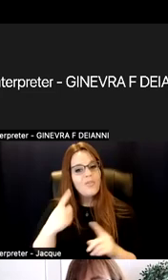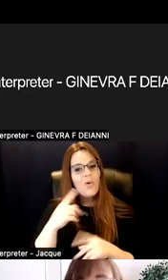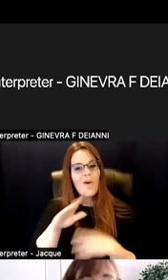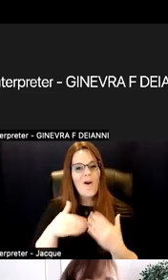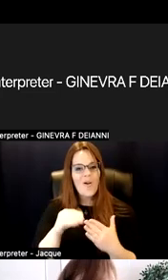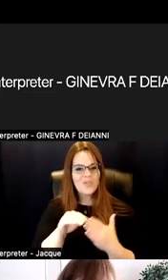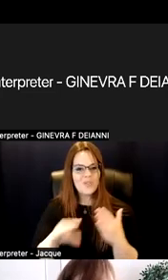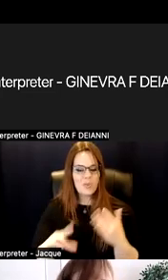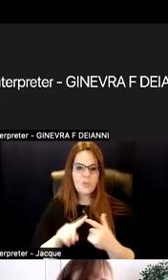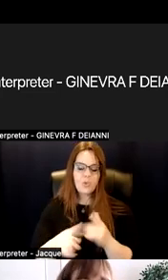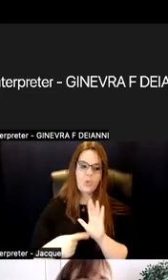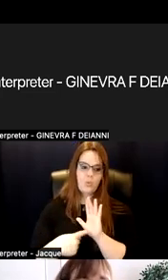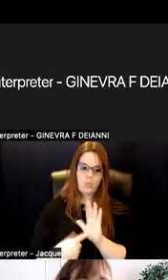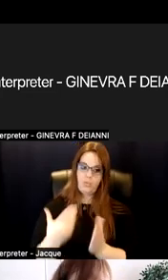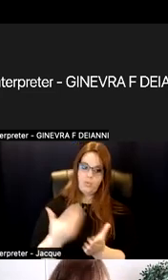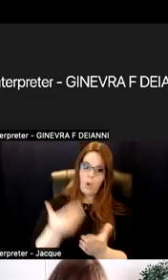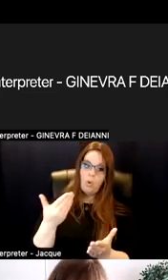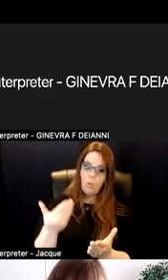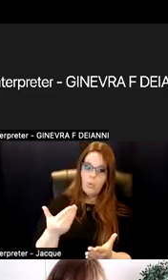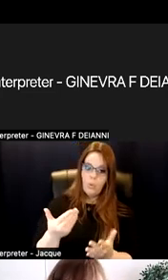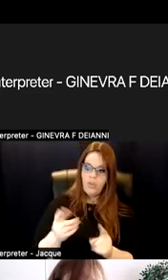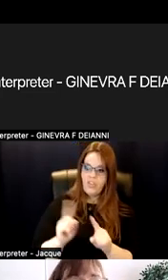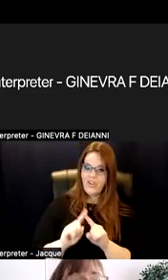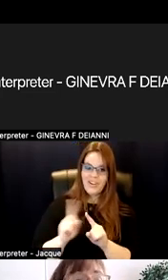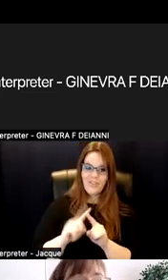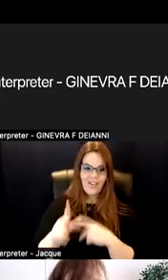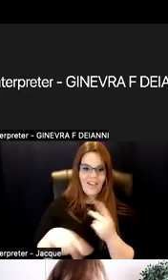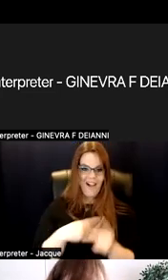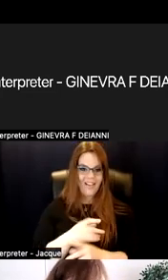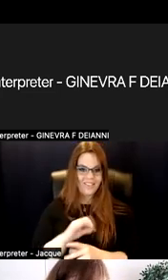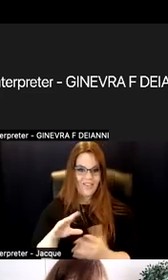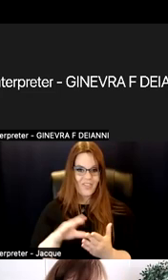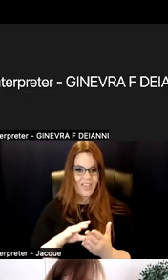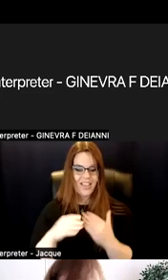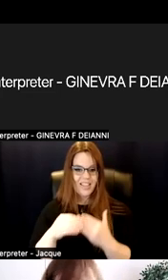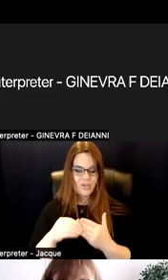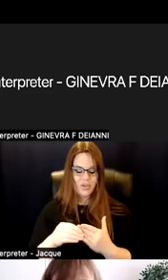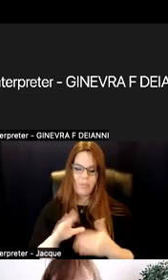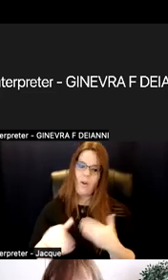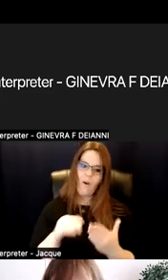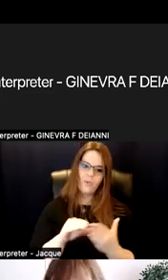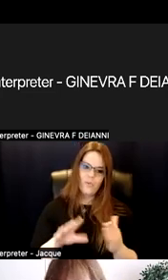to showcase that there are various forms of leadership and that all students can be a leader in that learning space.